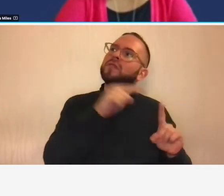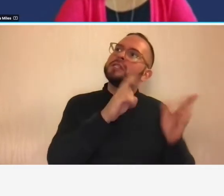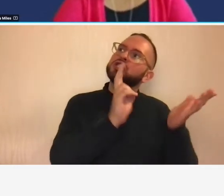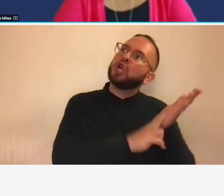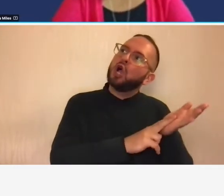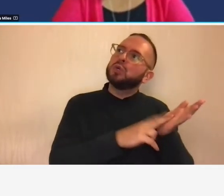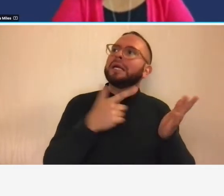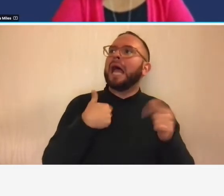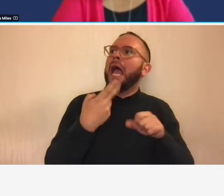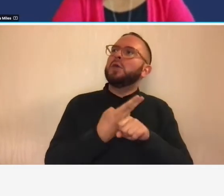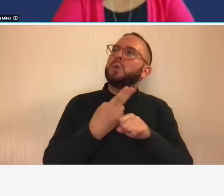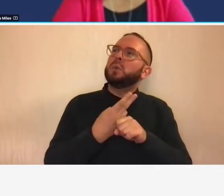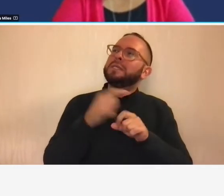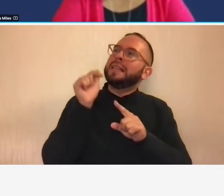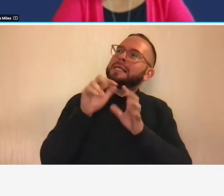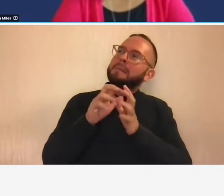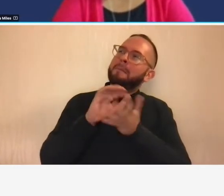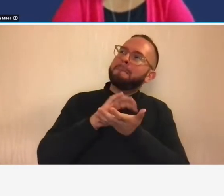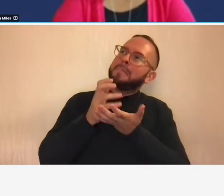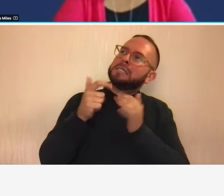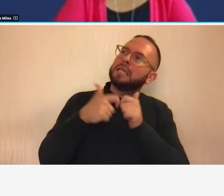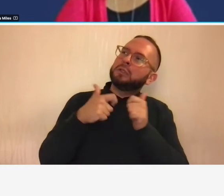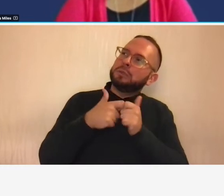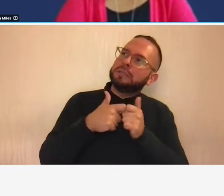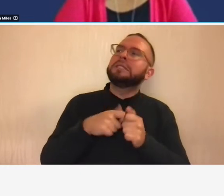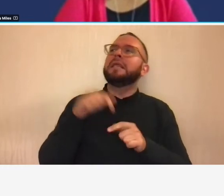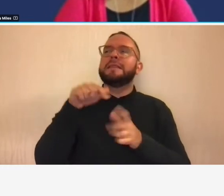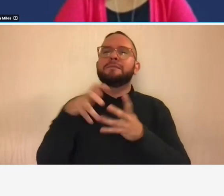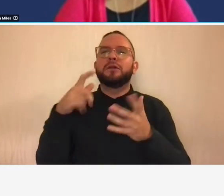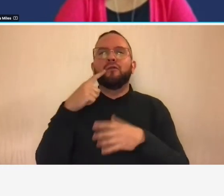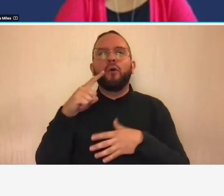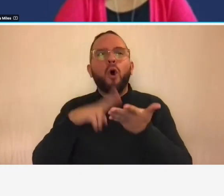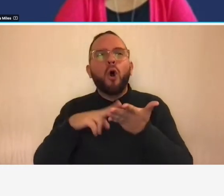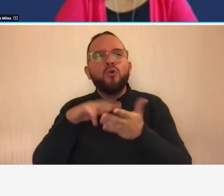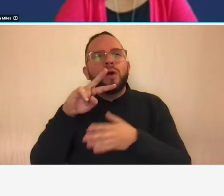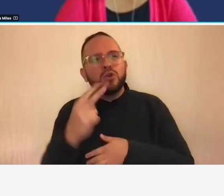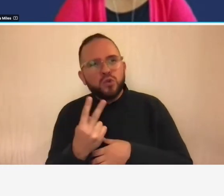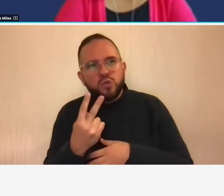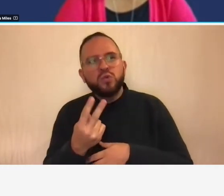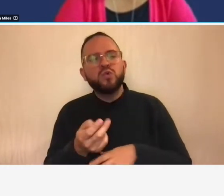and this amount of electricity worked on contract two so it's just not a cost that you can directly